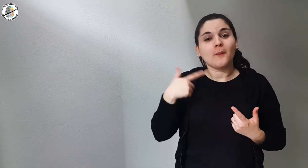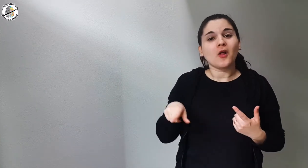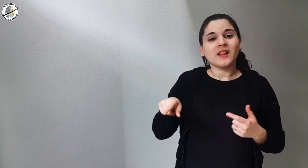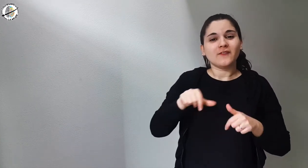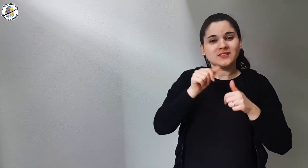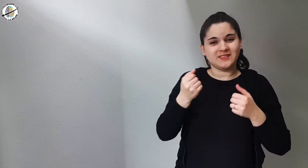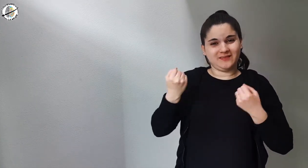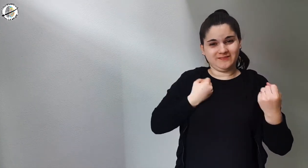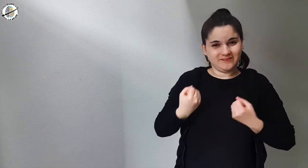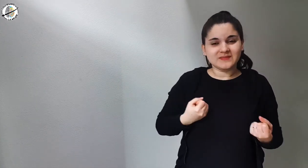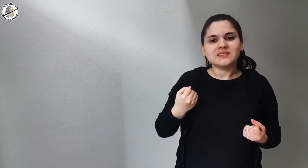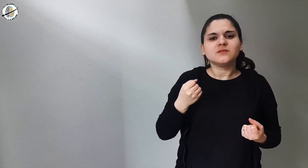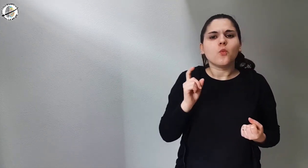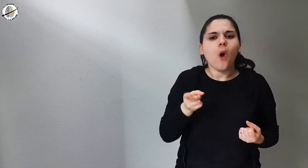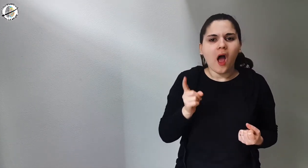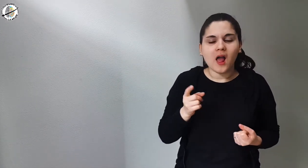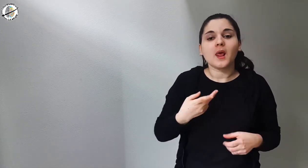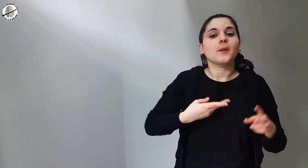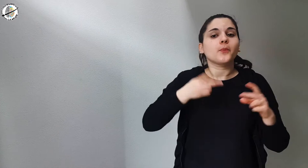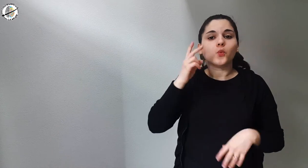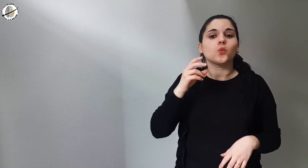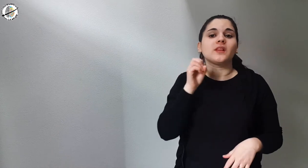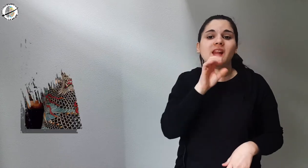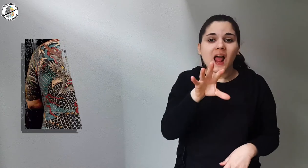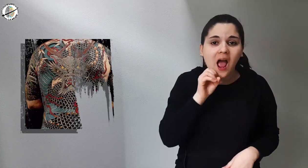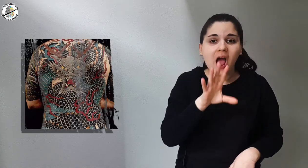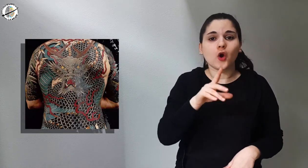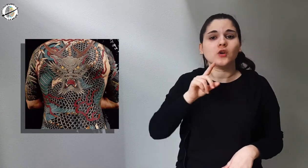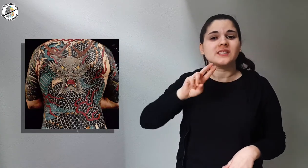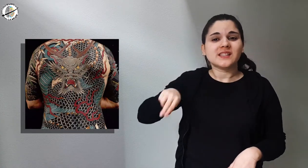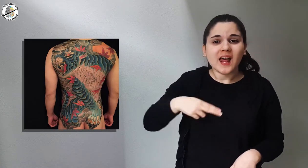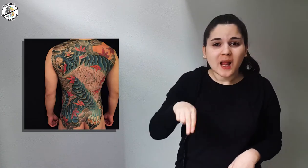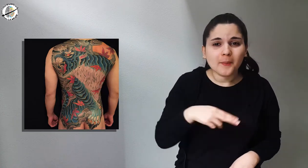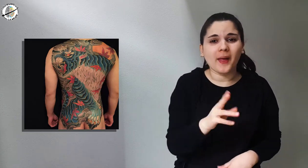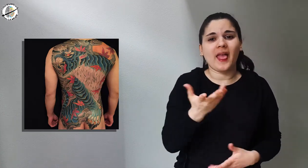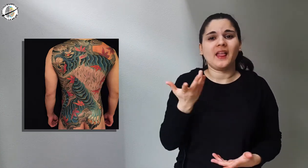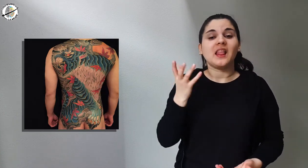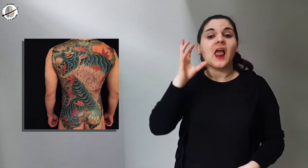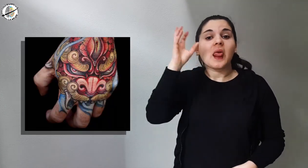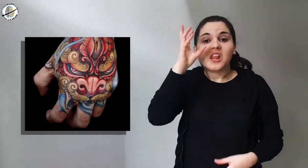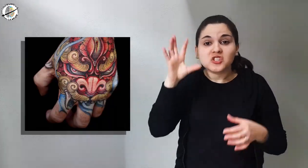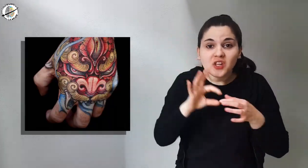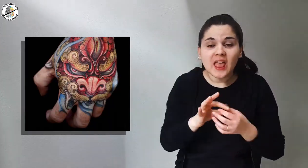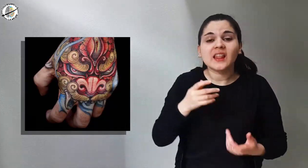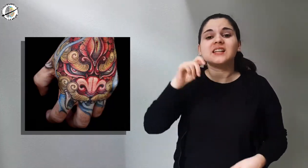because in the irezumi dragons, snakes, legends,